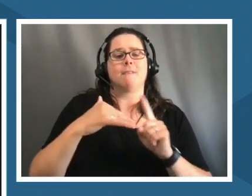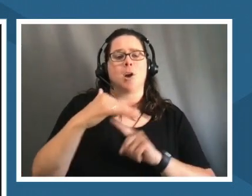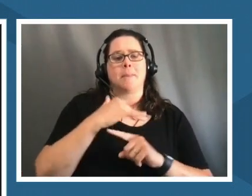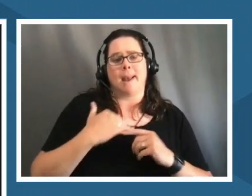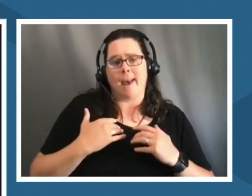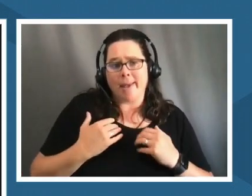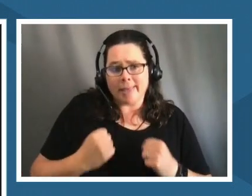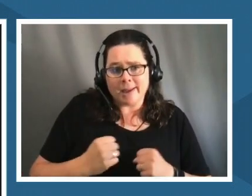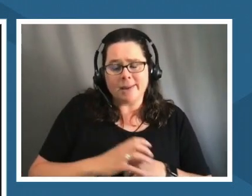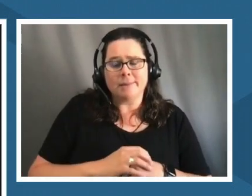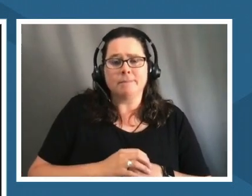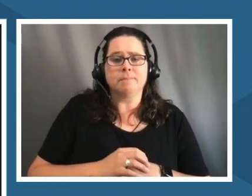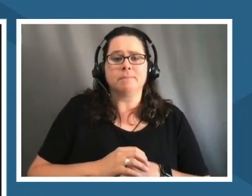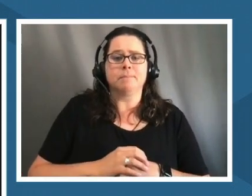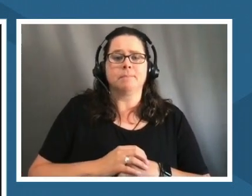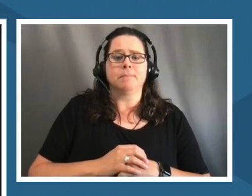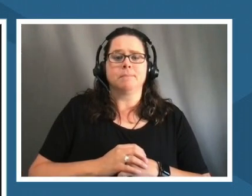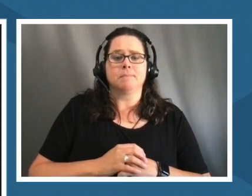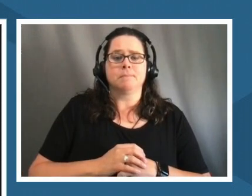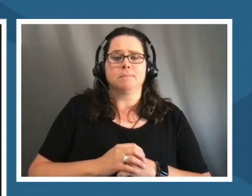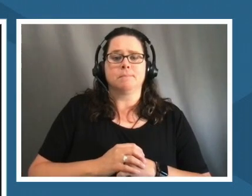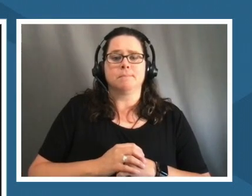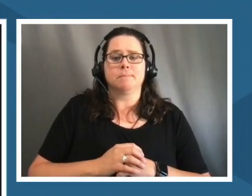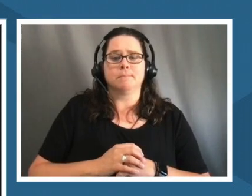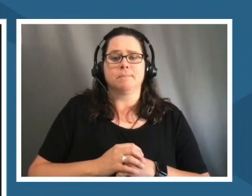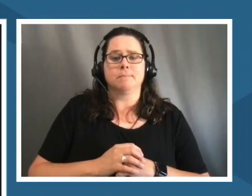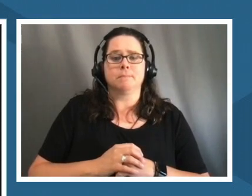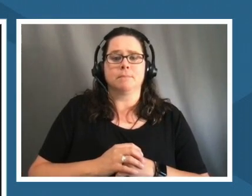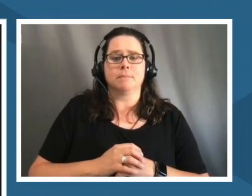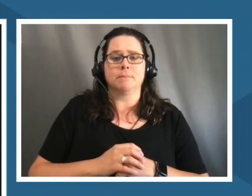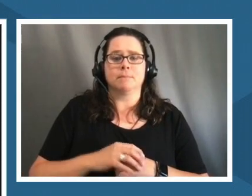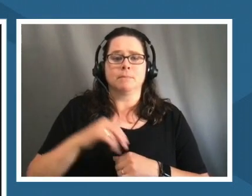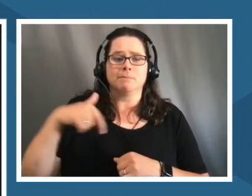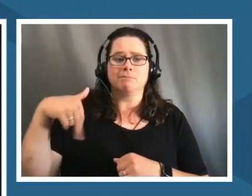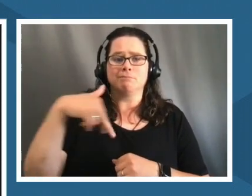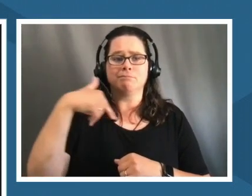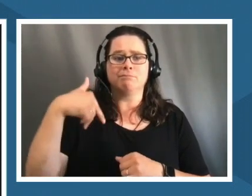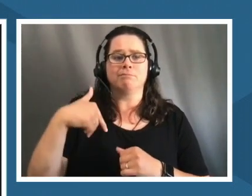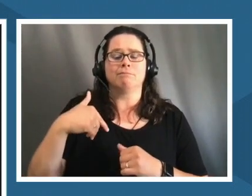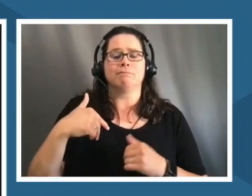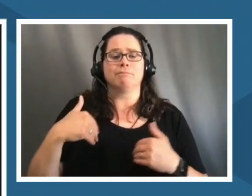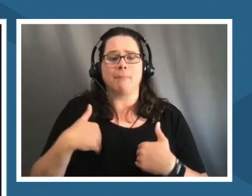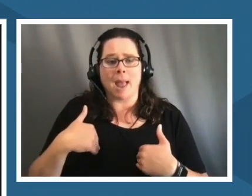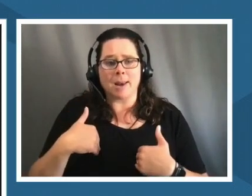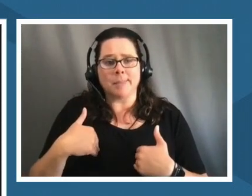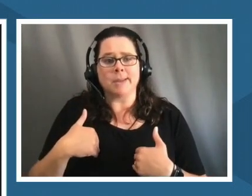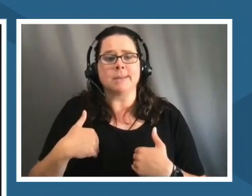the two-legged and four-legged and the